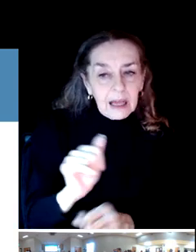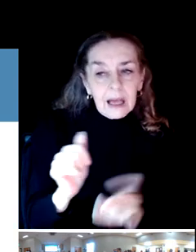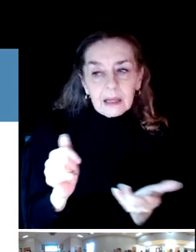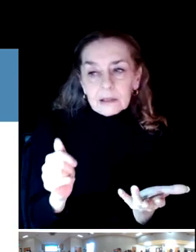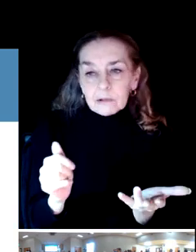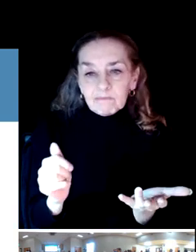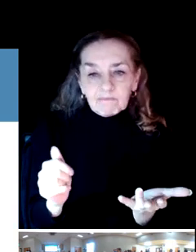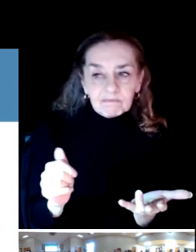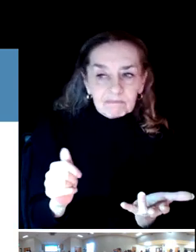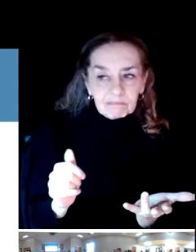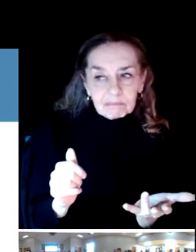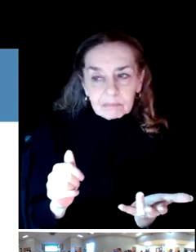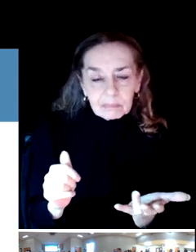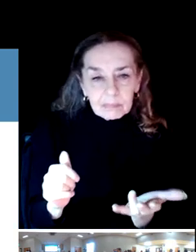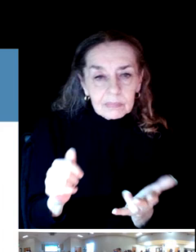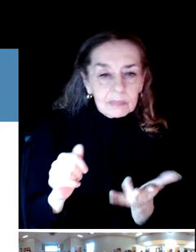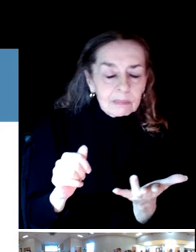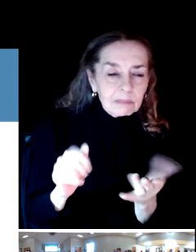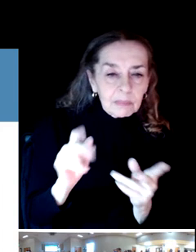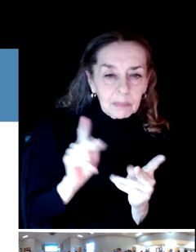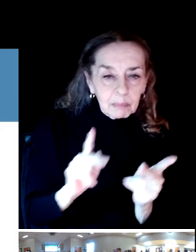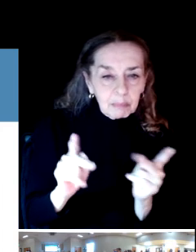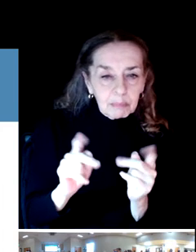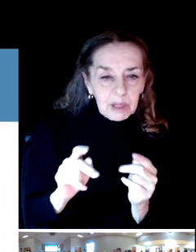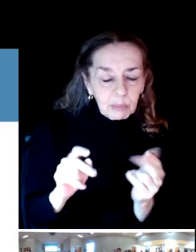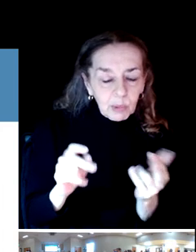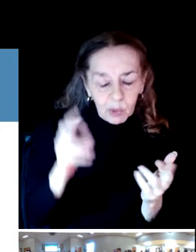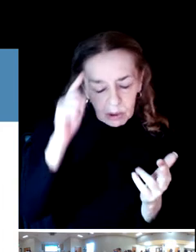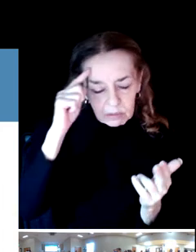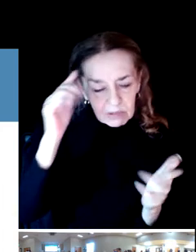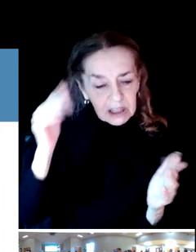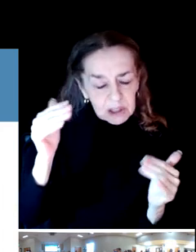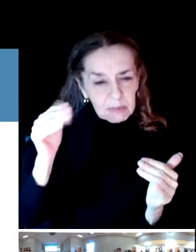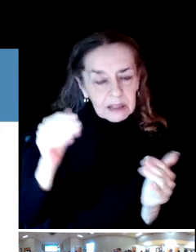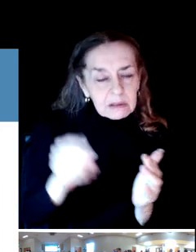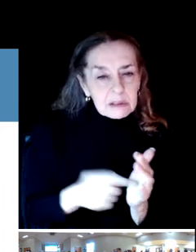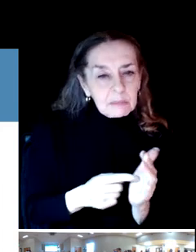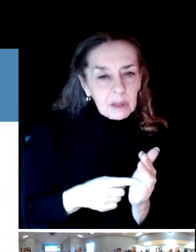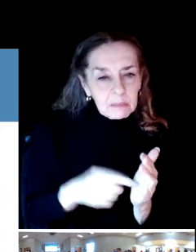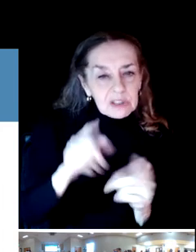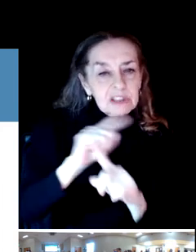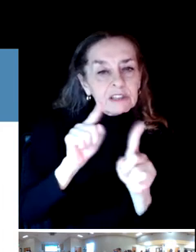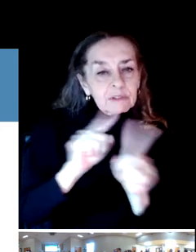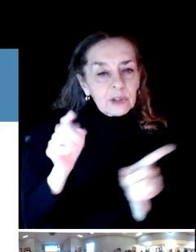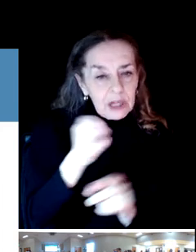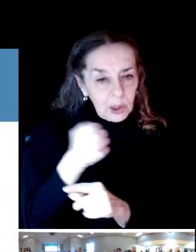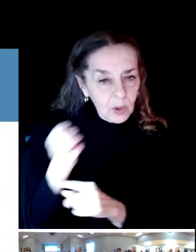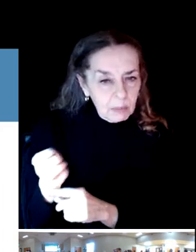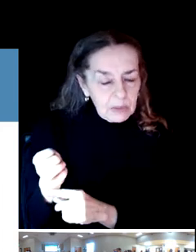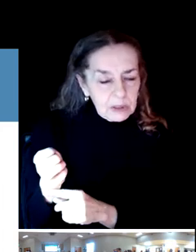And, you know, they would expect a different kind of equipment. So we're going to look into that as we move forward depending on what the rest of the